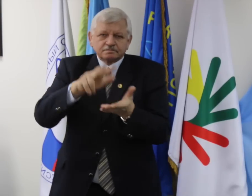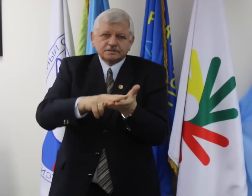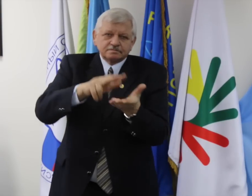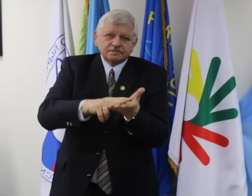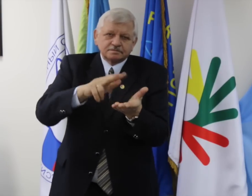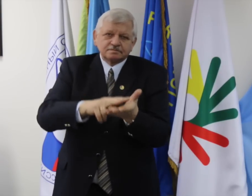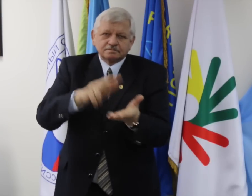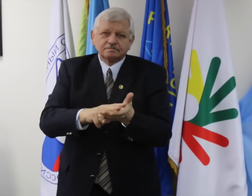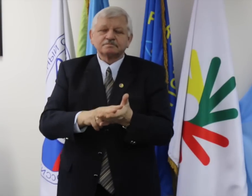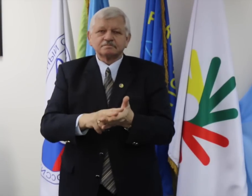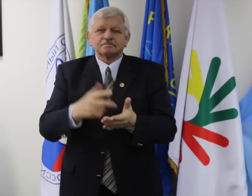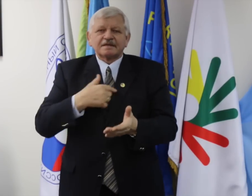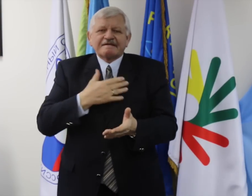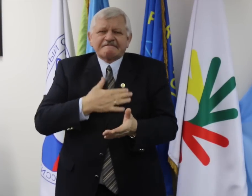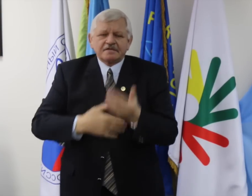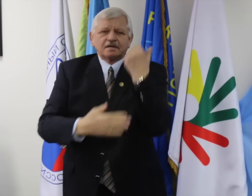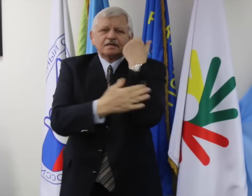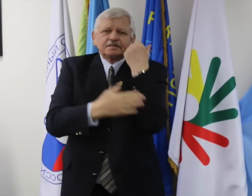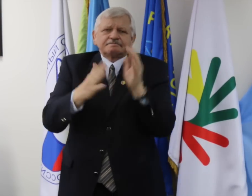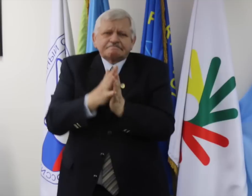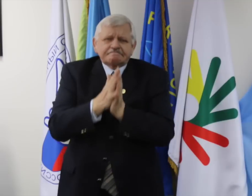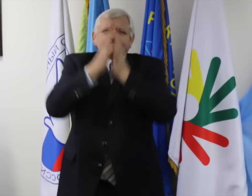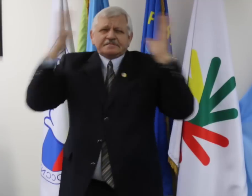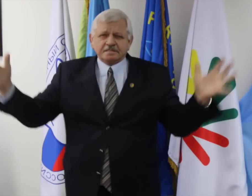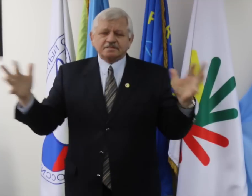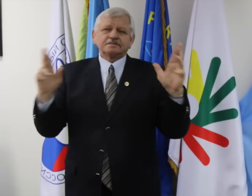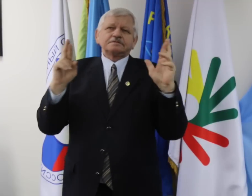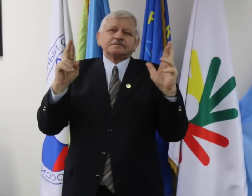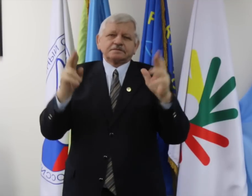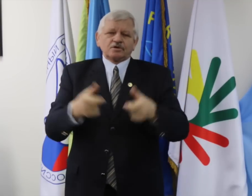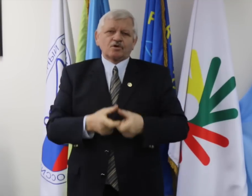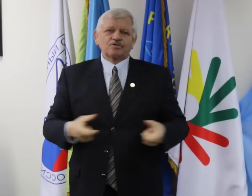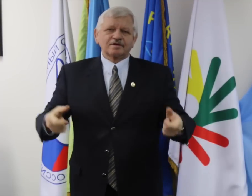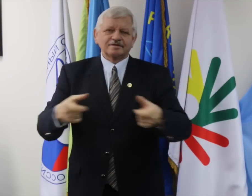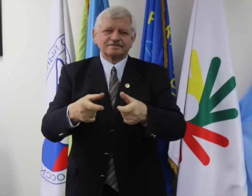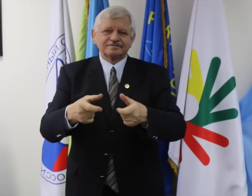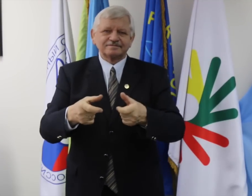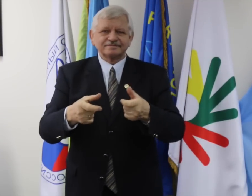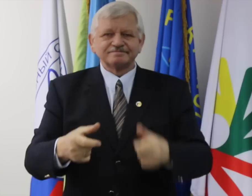then the more we are able to discuss the many pending items on the agenda that requires approval.